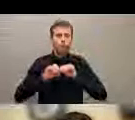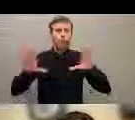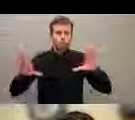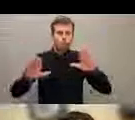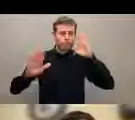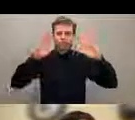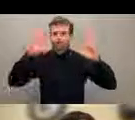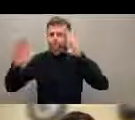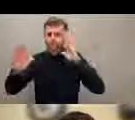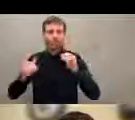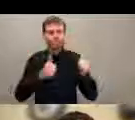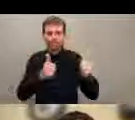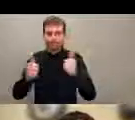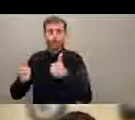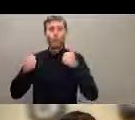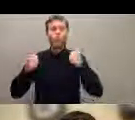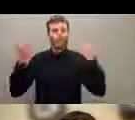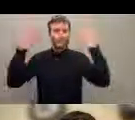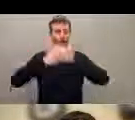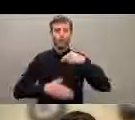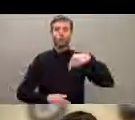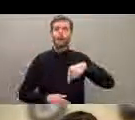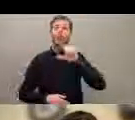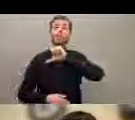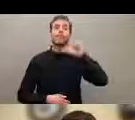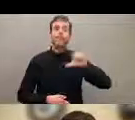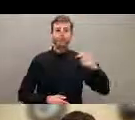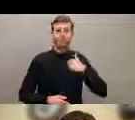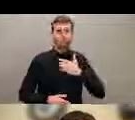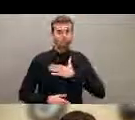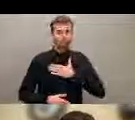and good evening from Nepal. I'm Pratima Gurung and